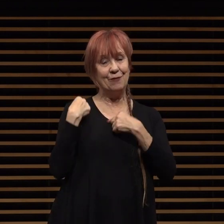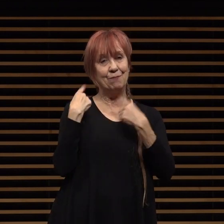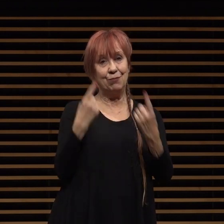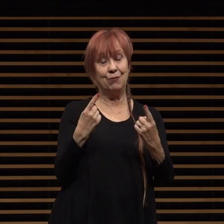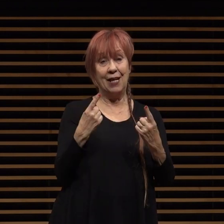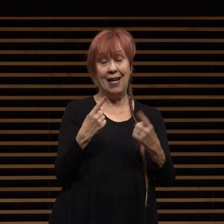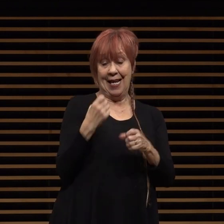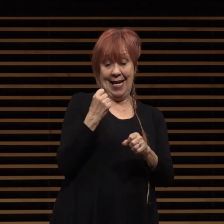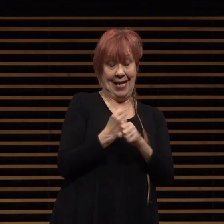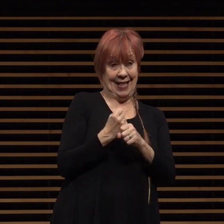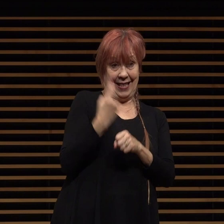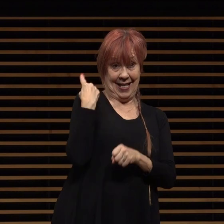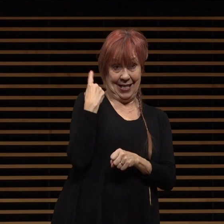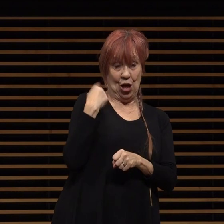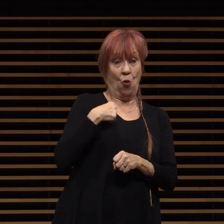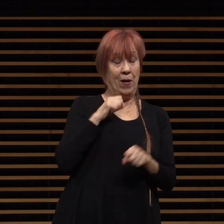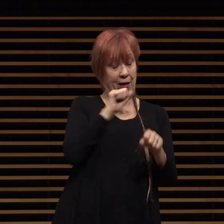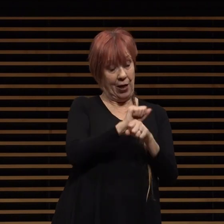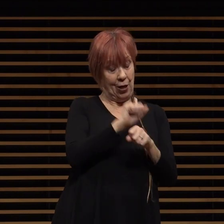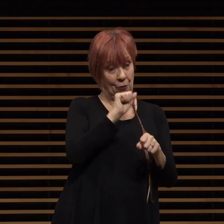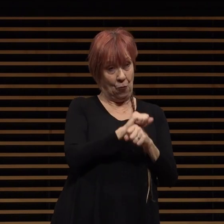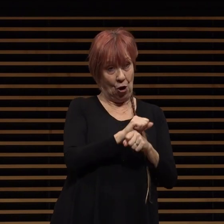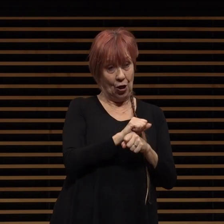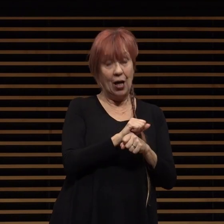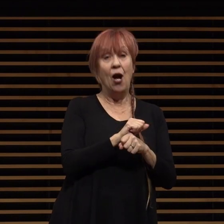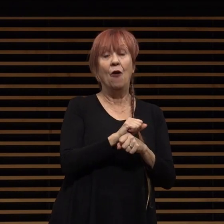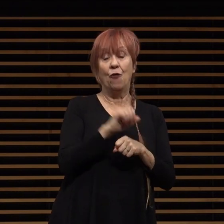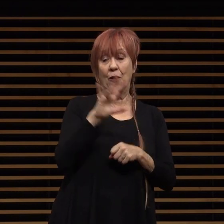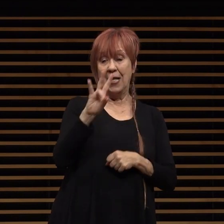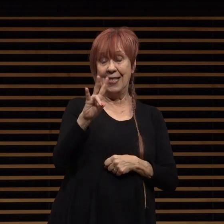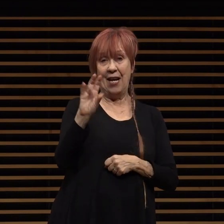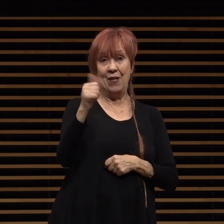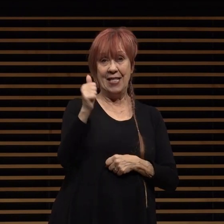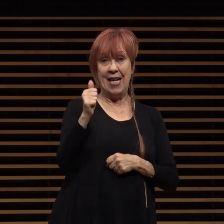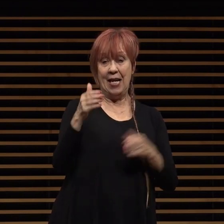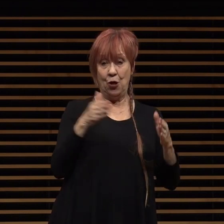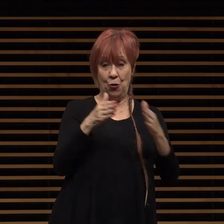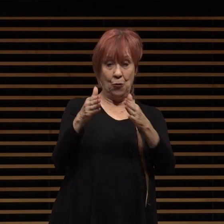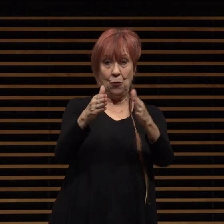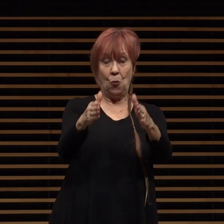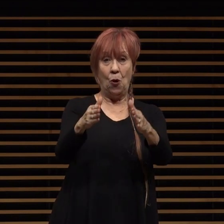we worked diligently to bring the 710